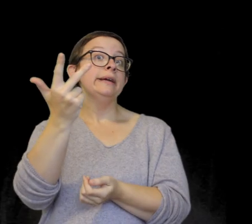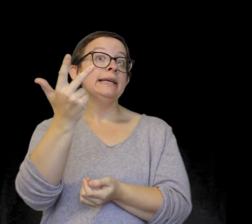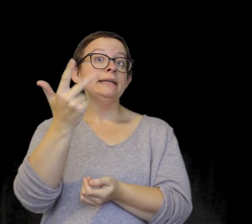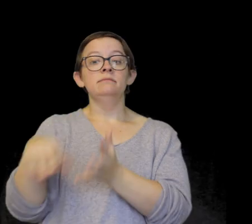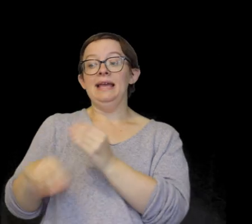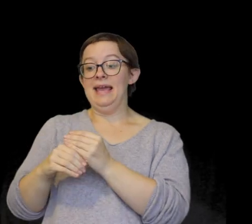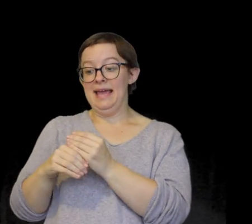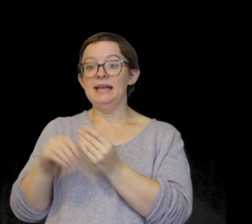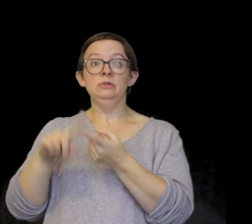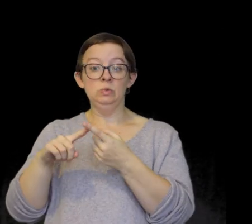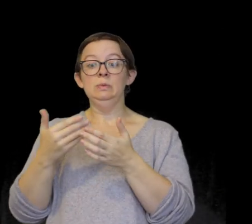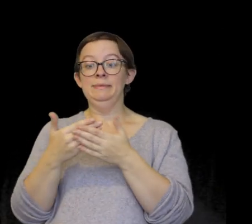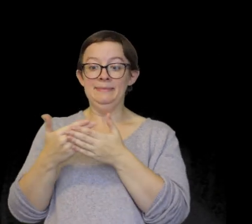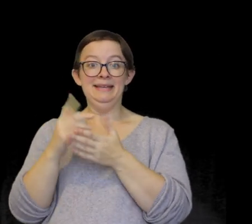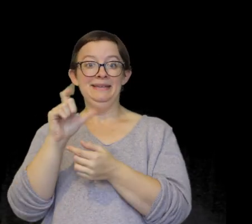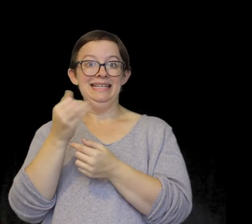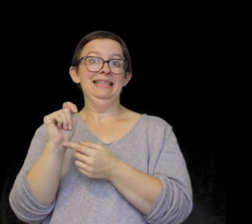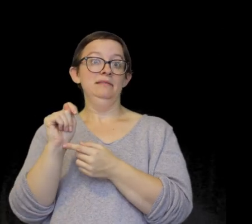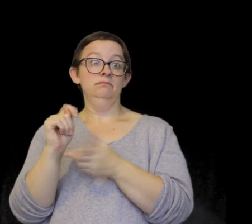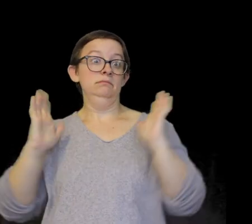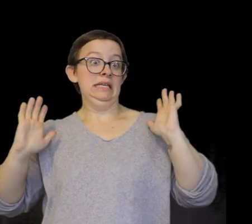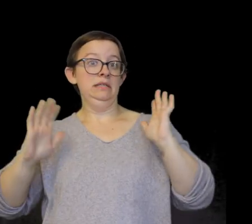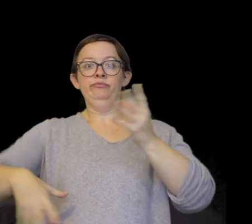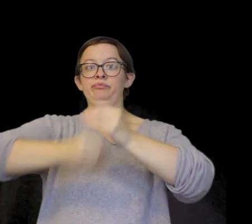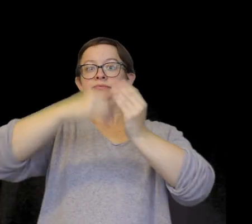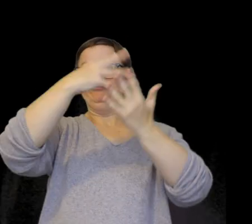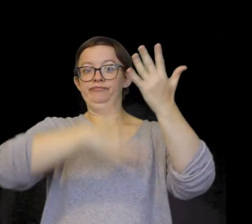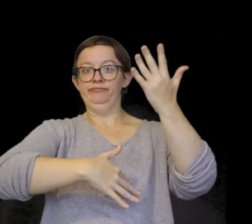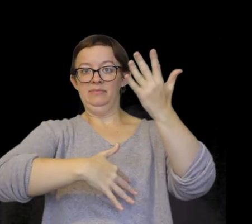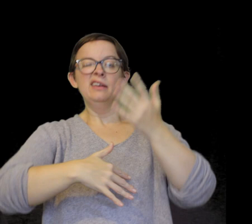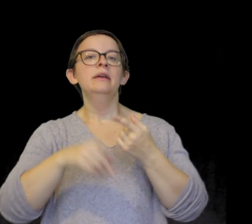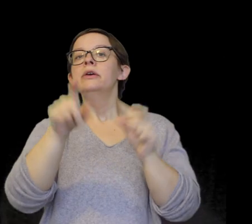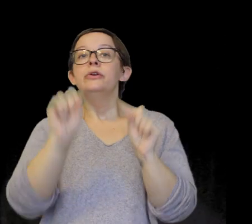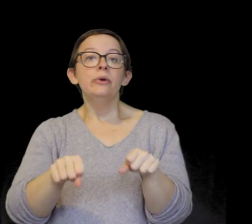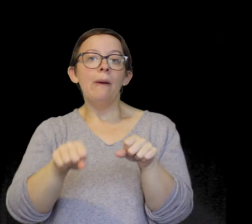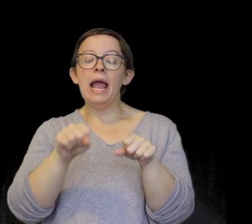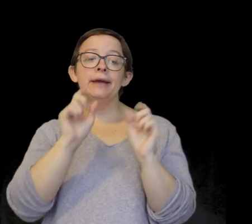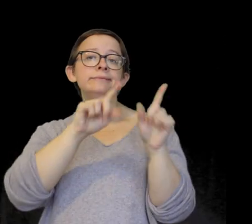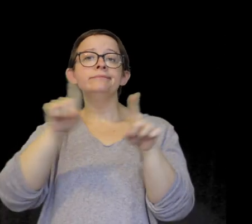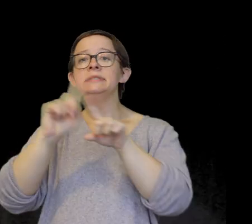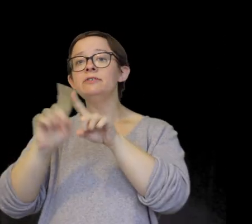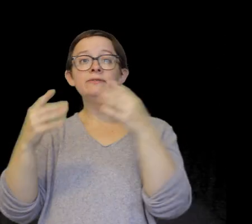Click "Add To Babylist" and then that's it. It's been added and again, you can go to multiple different stores.